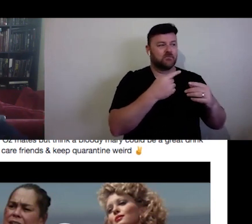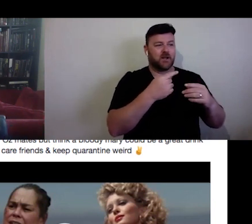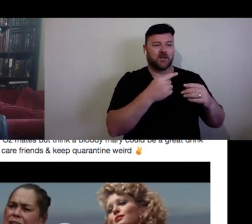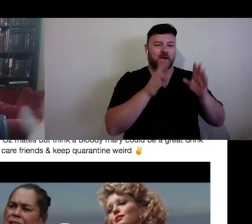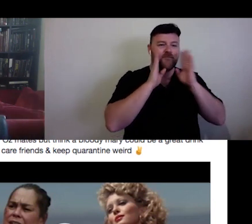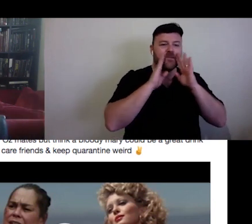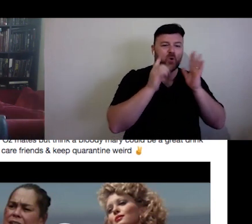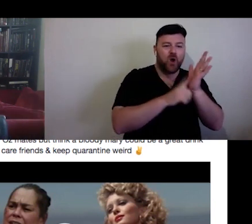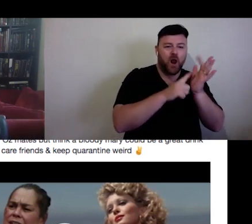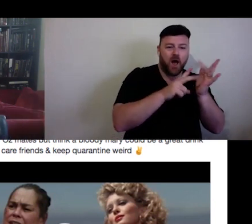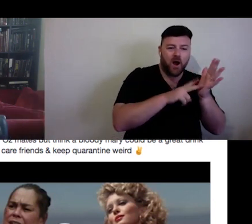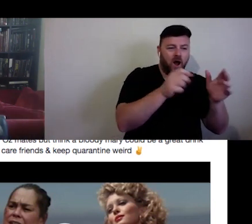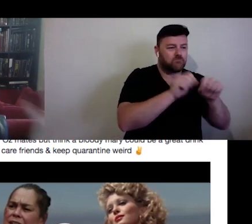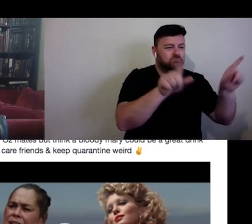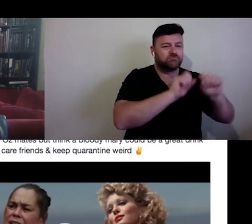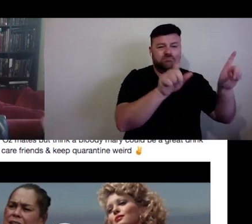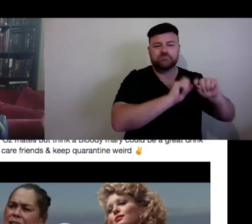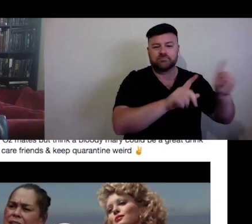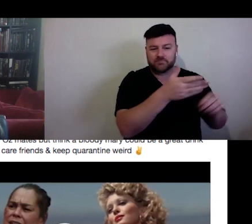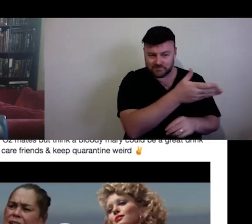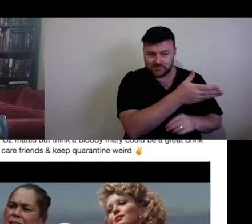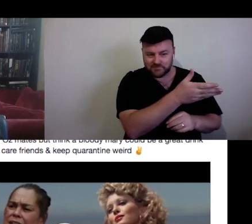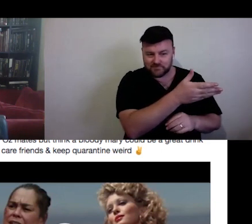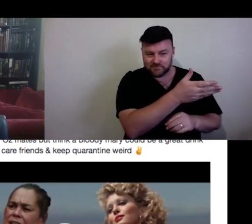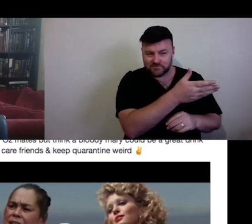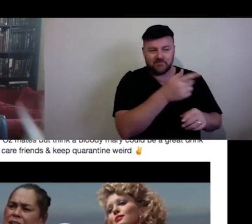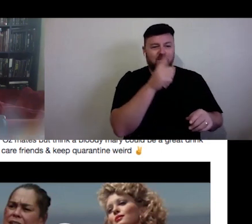creating a shared viewing experience where you can comment and join together.